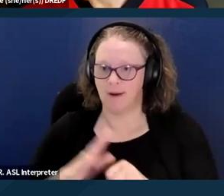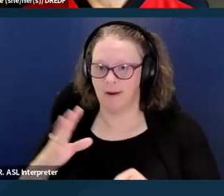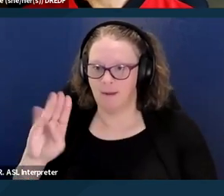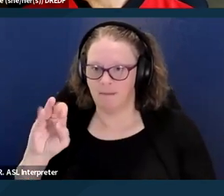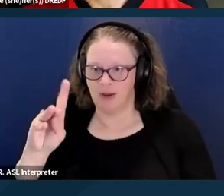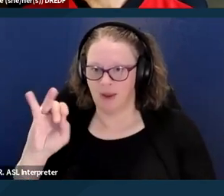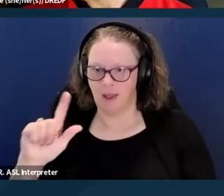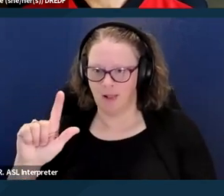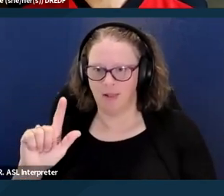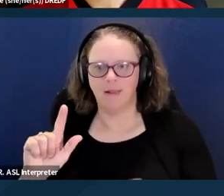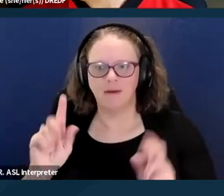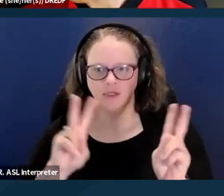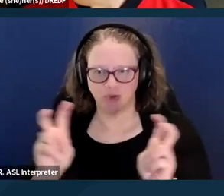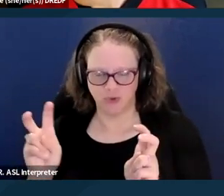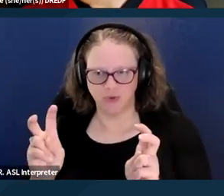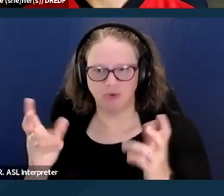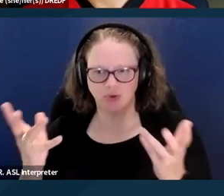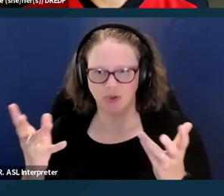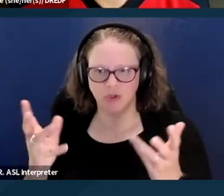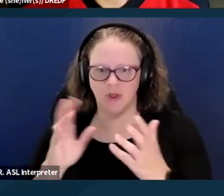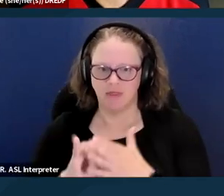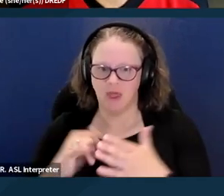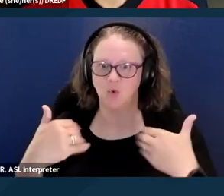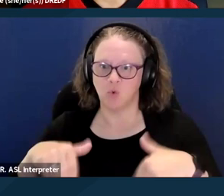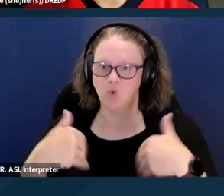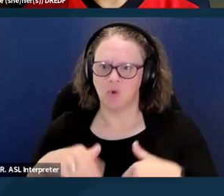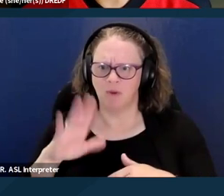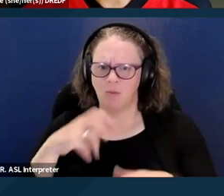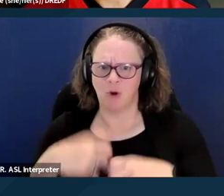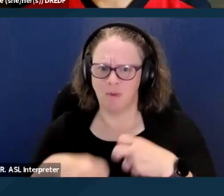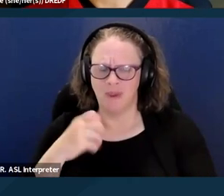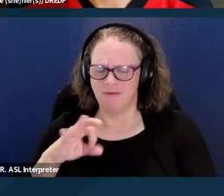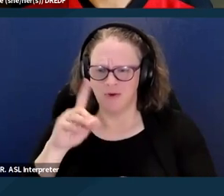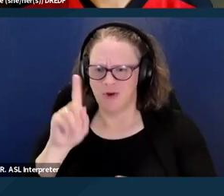So that would be very problem problematic if you can't get your notice of action